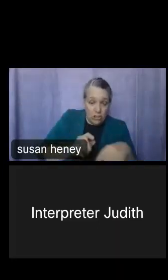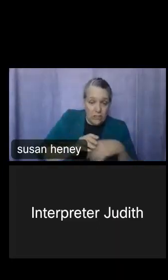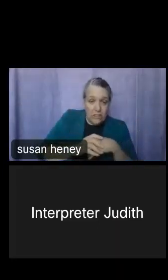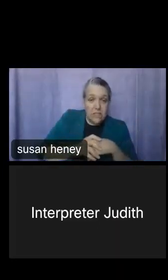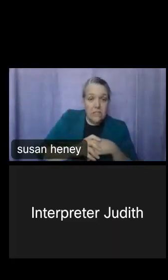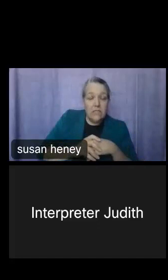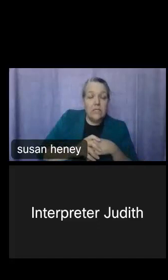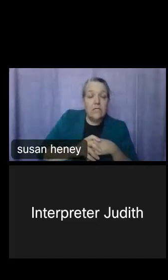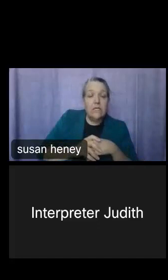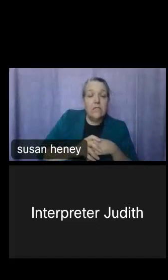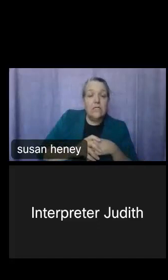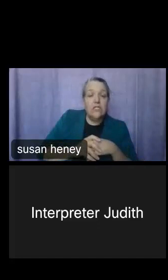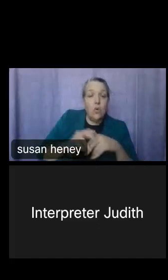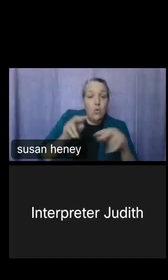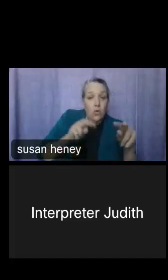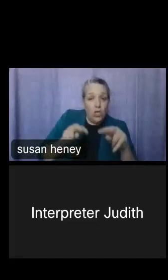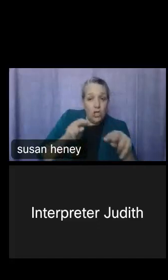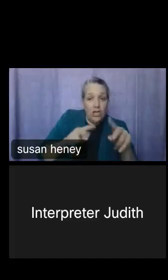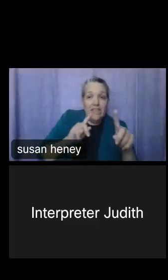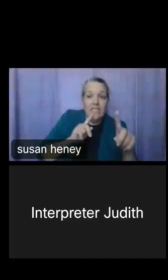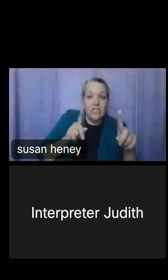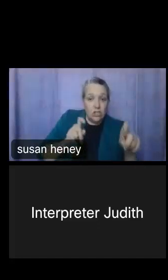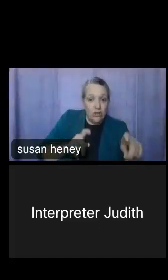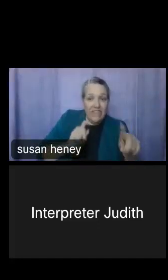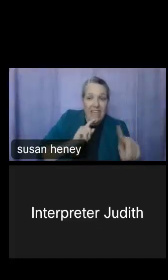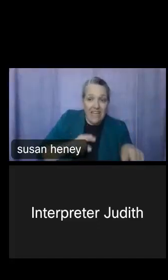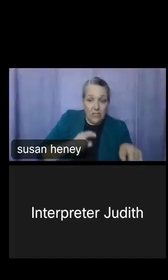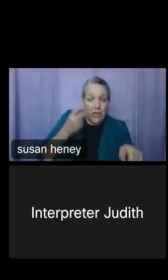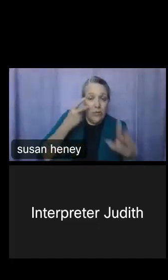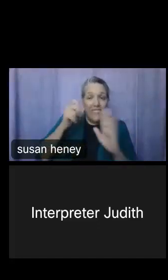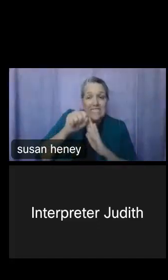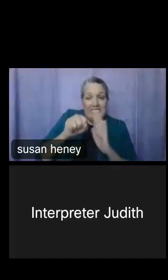and we'll note that you can see the state government employee is one of them. We also